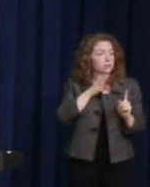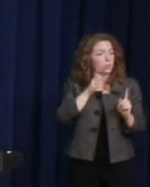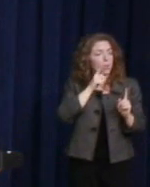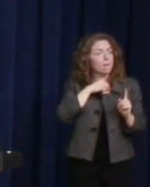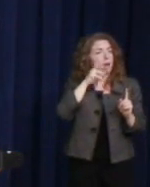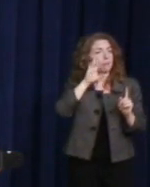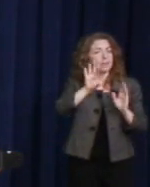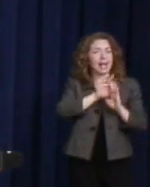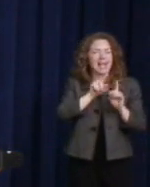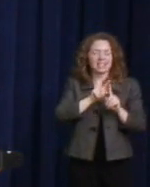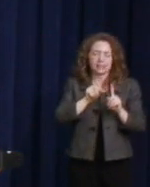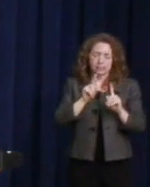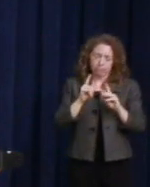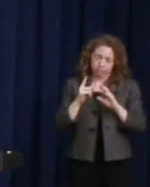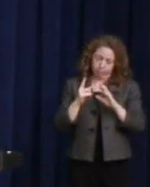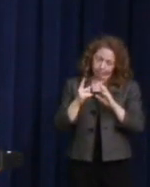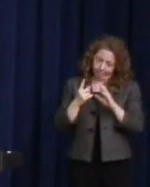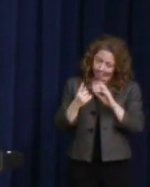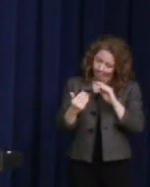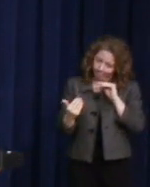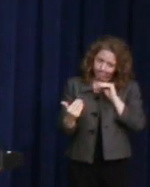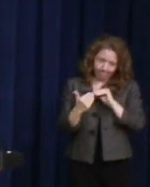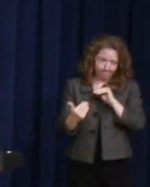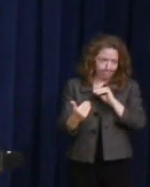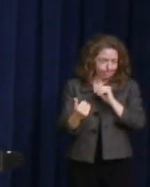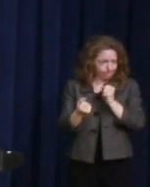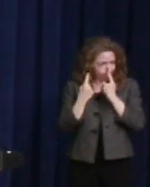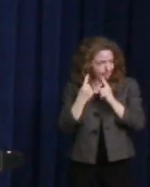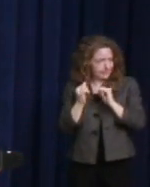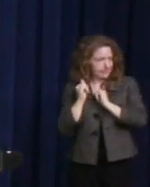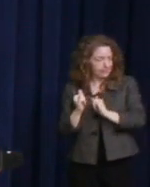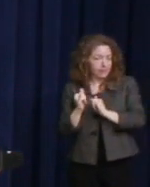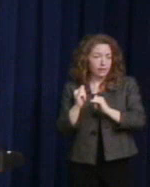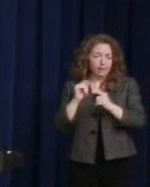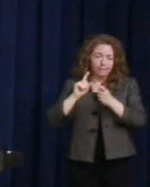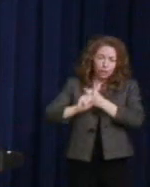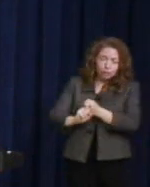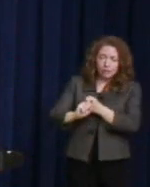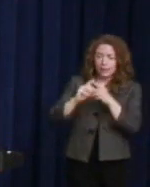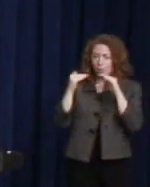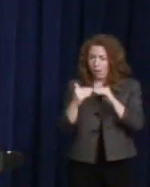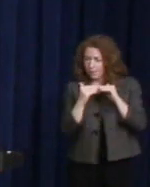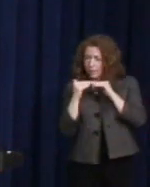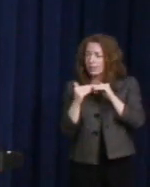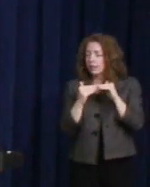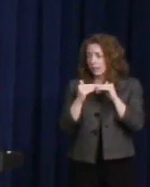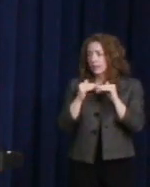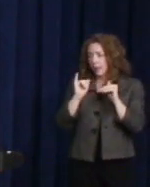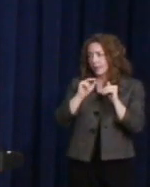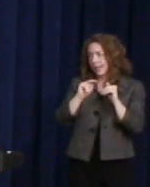and in the work of equality, it was Anne Kronenberg. Please join me in welcoming the co-founder